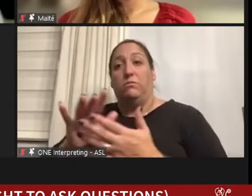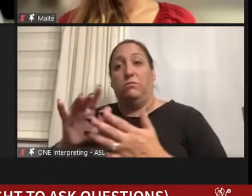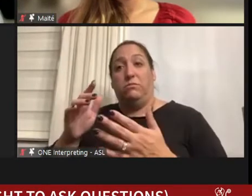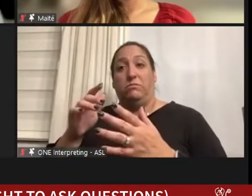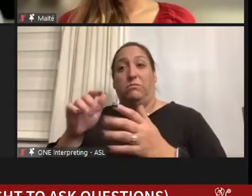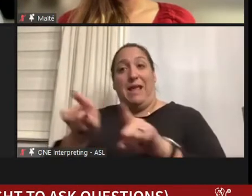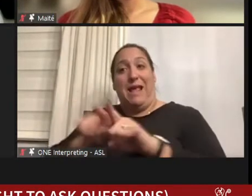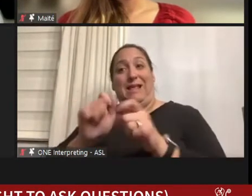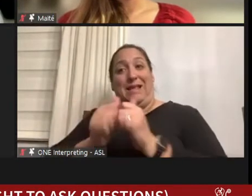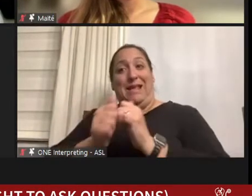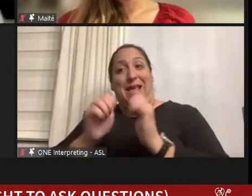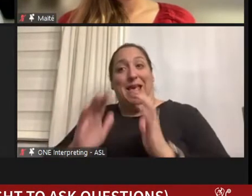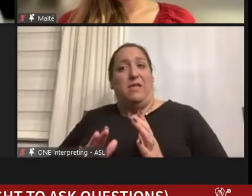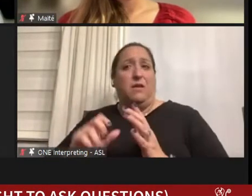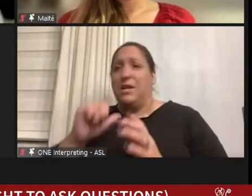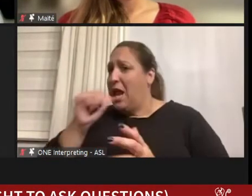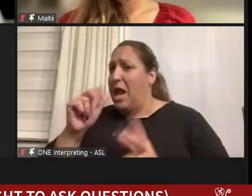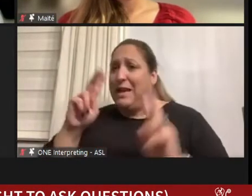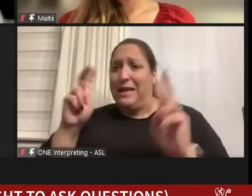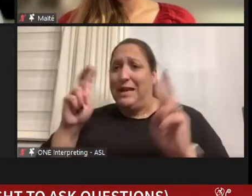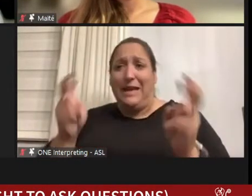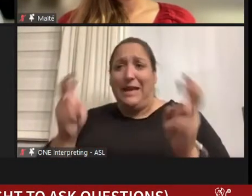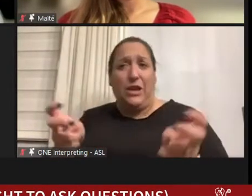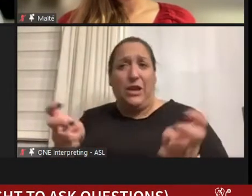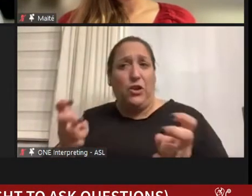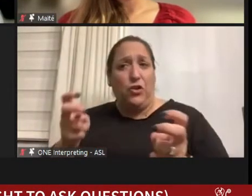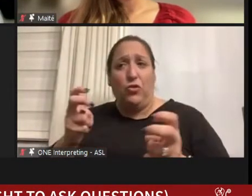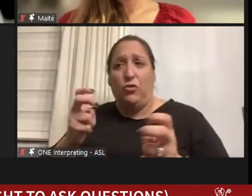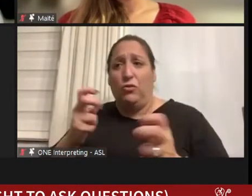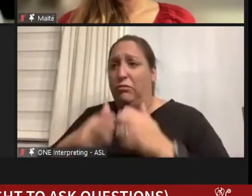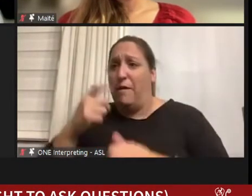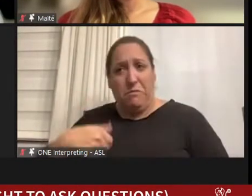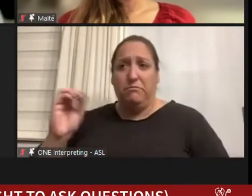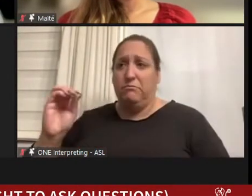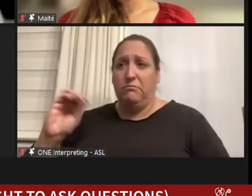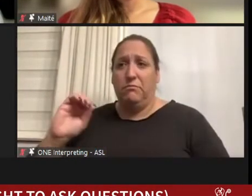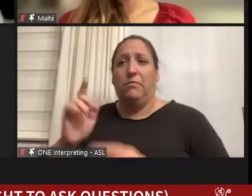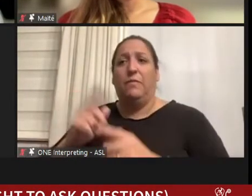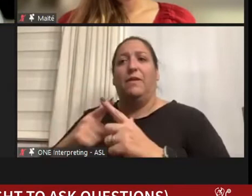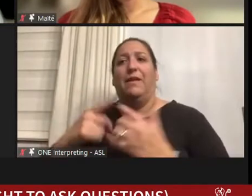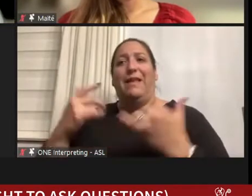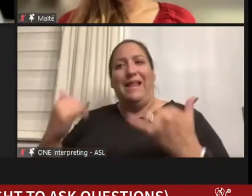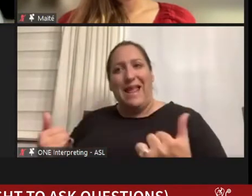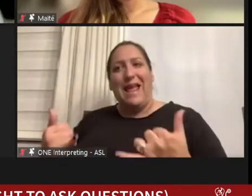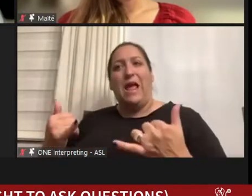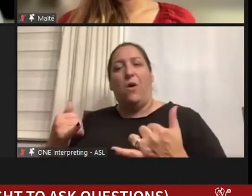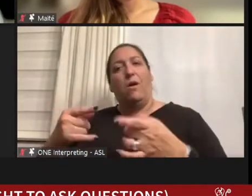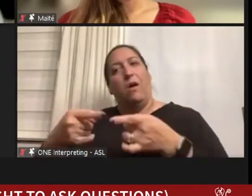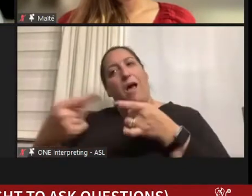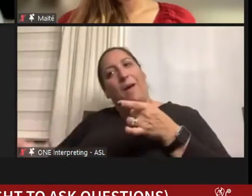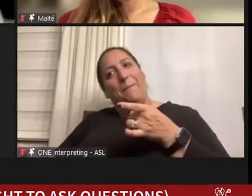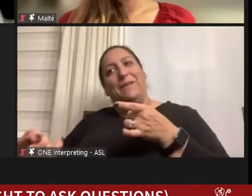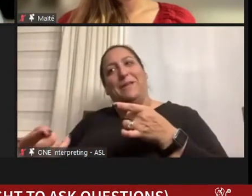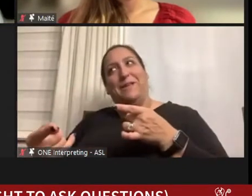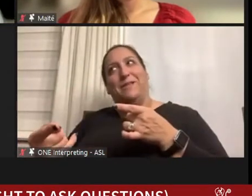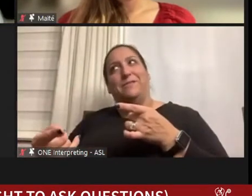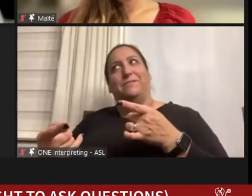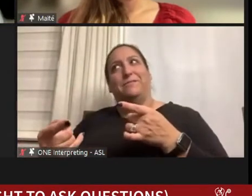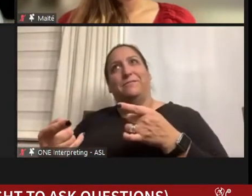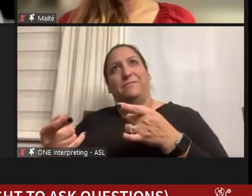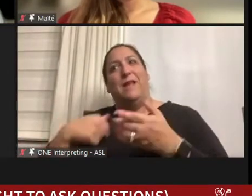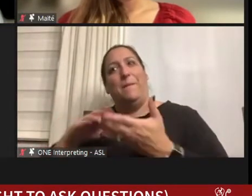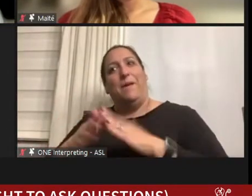an issue for me Procopius and now I'm on the other side of the table and I really appreciate seeing